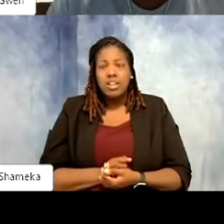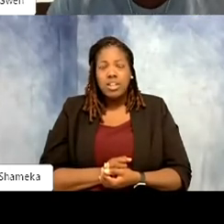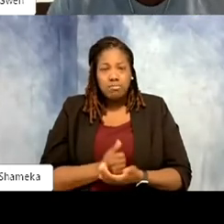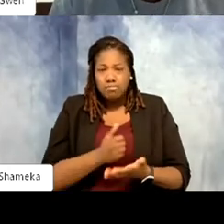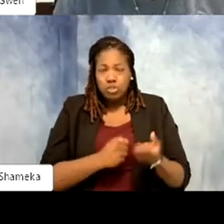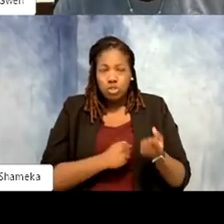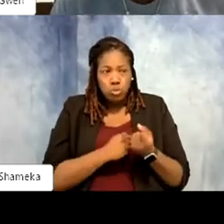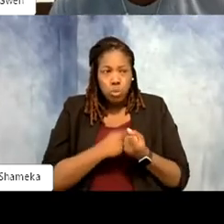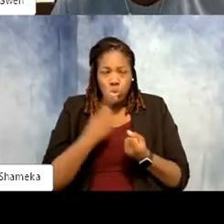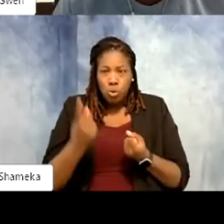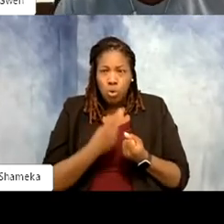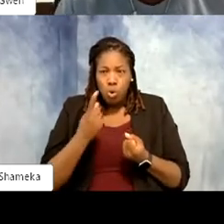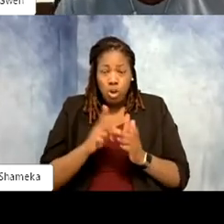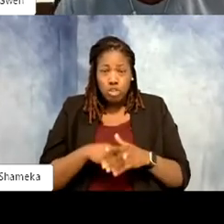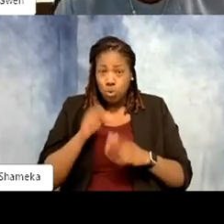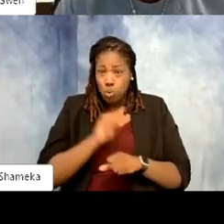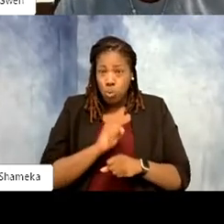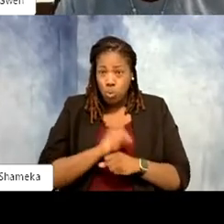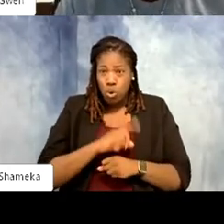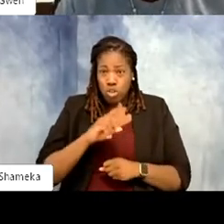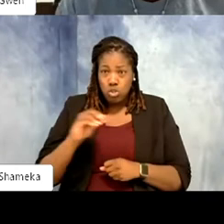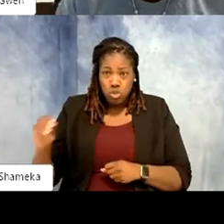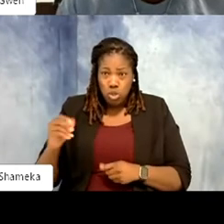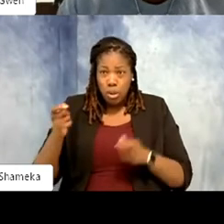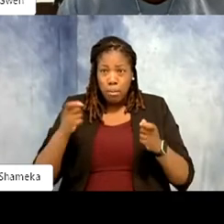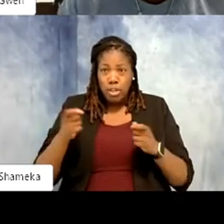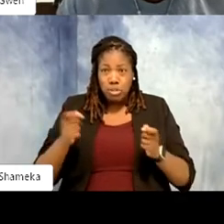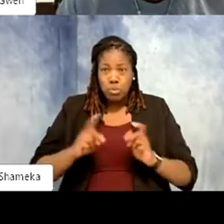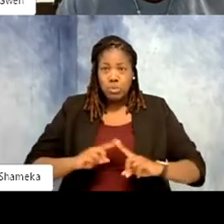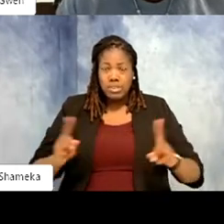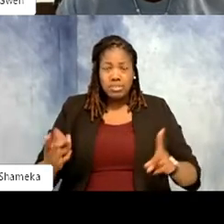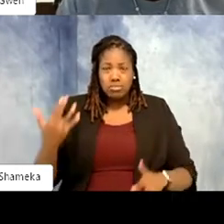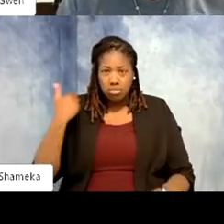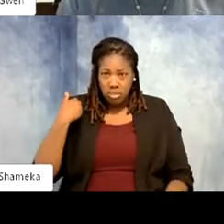I came to the Zoo and upper management then was totally different. And I said, "hey I just